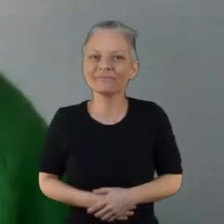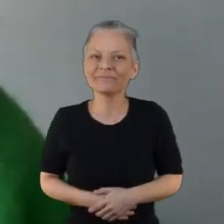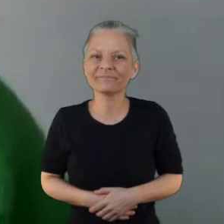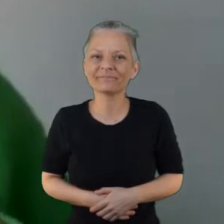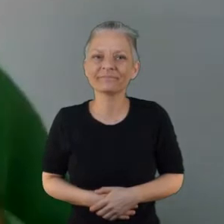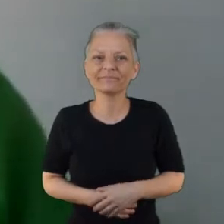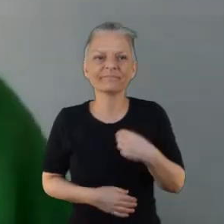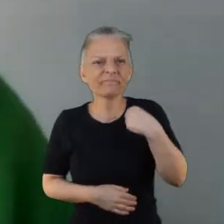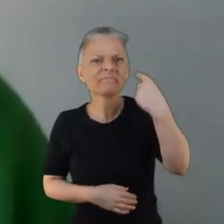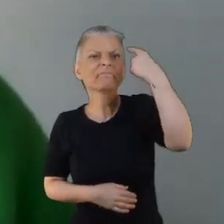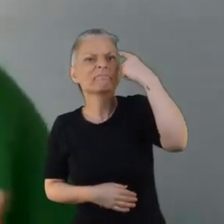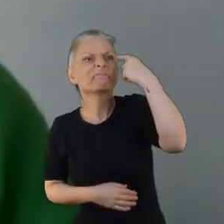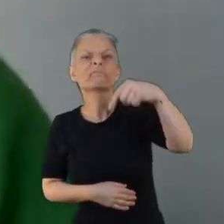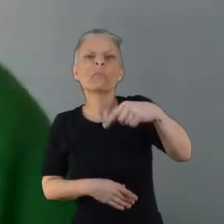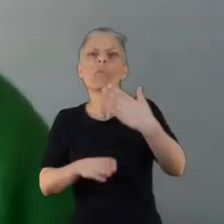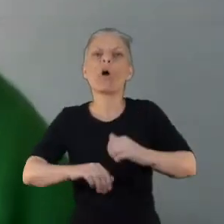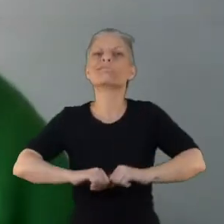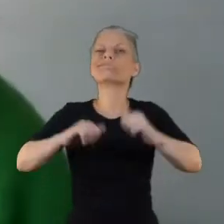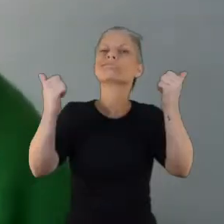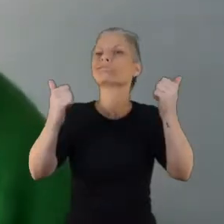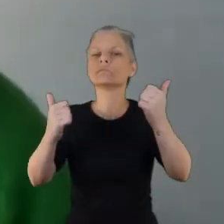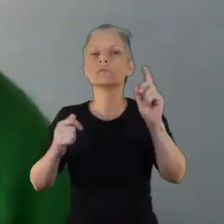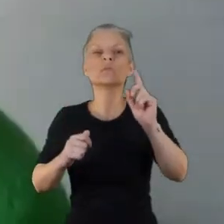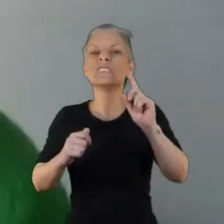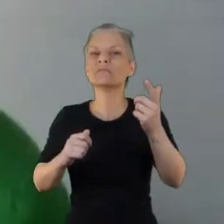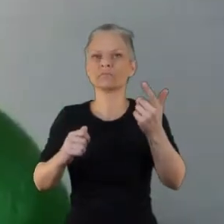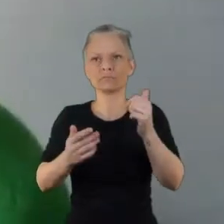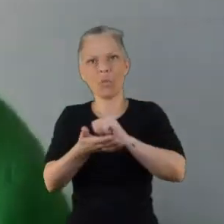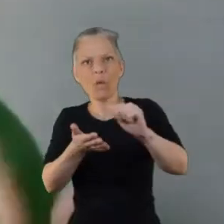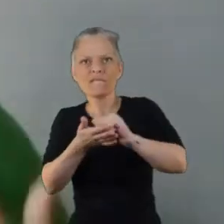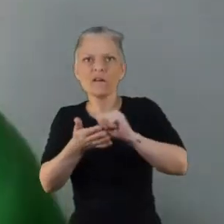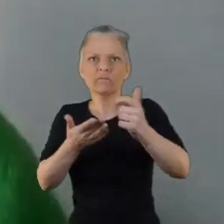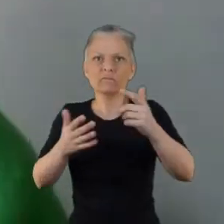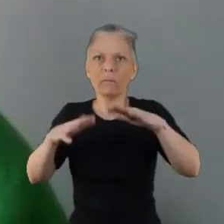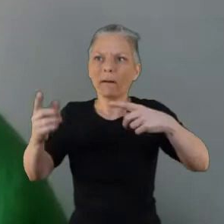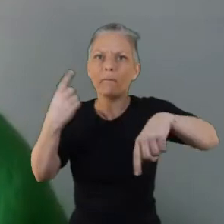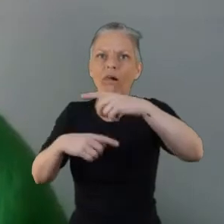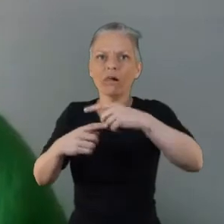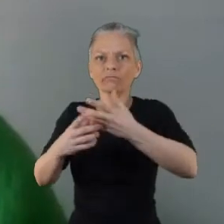meet you where you're at in order for you to take part and it's just to take a step